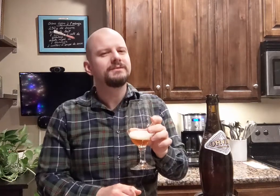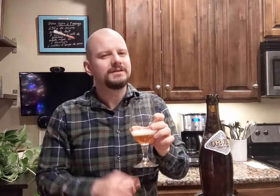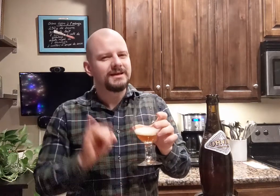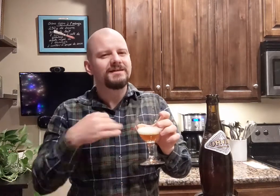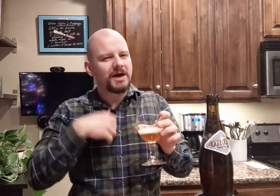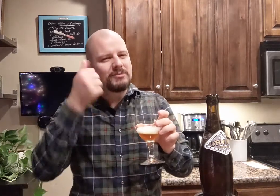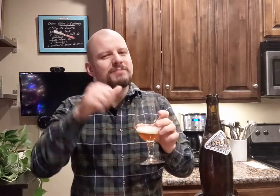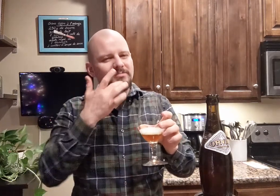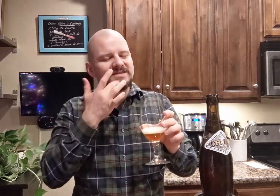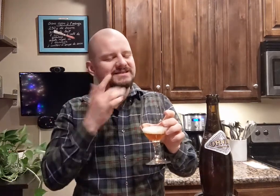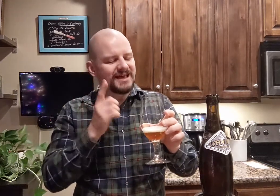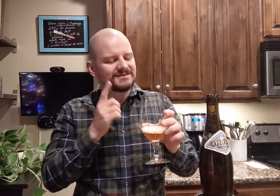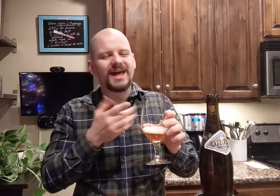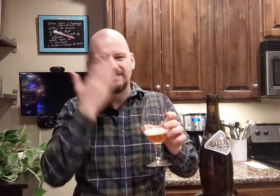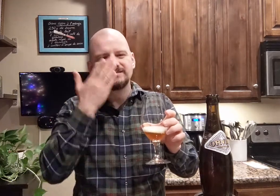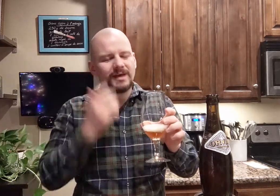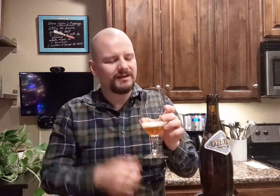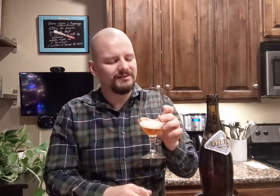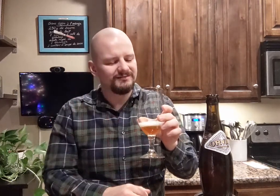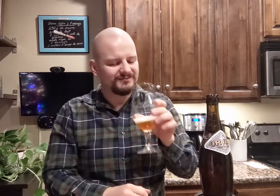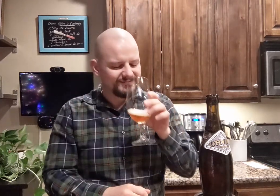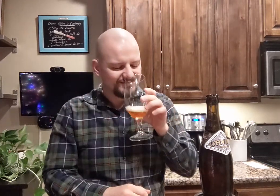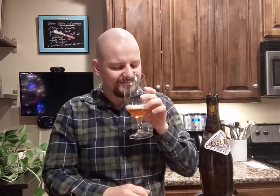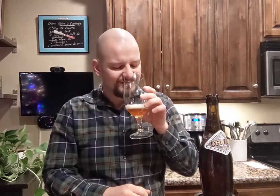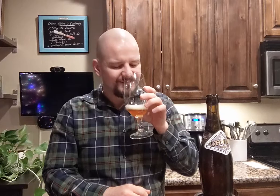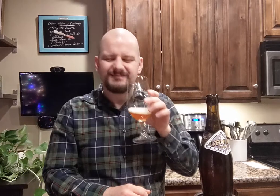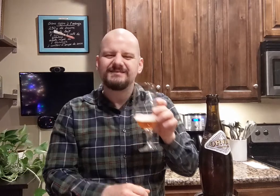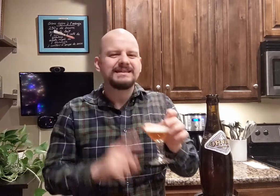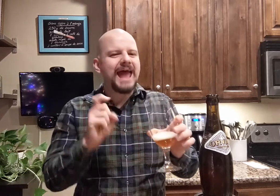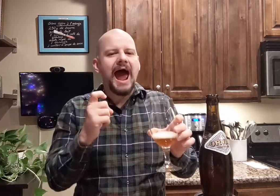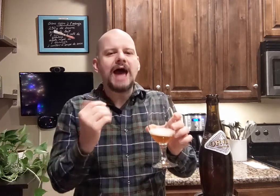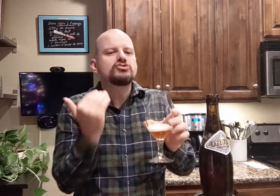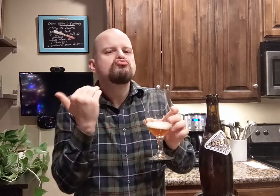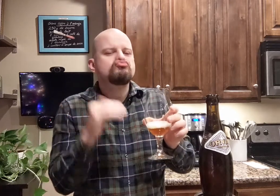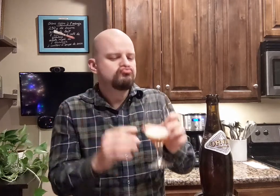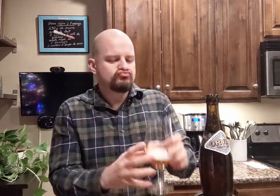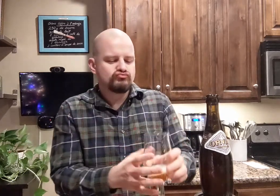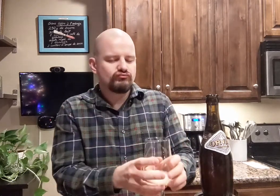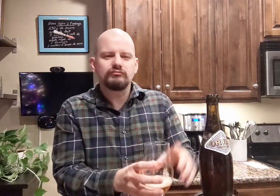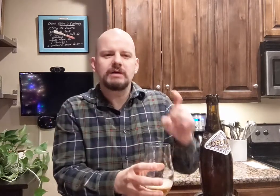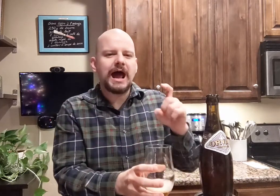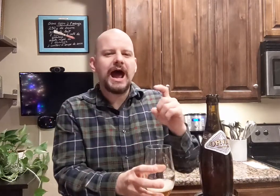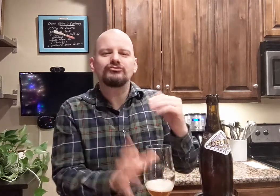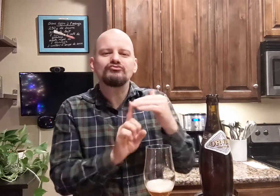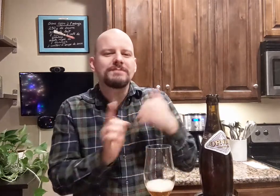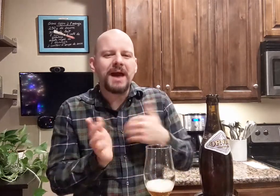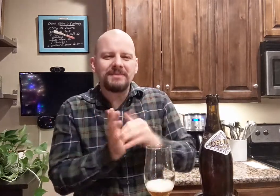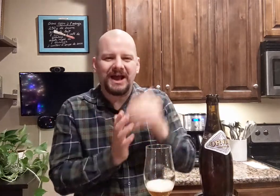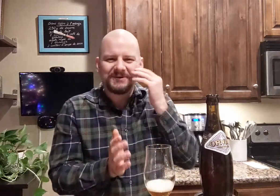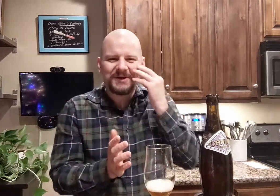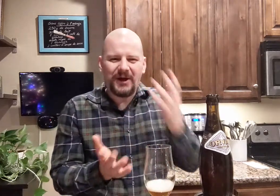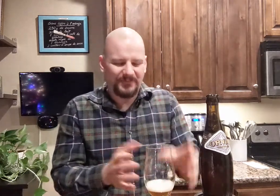I do remember the taste by the smell. It has to remind me, you know?